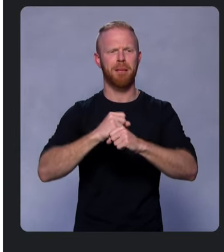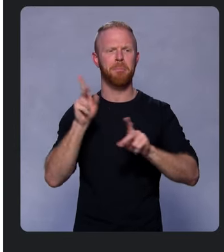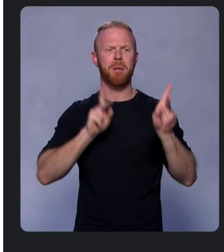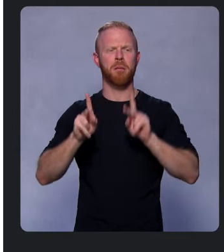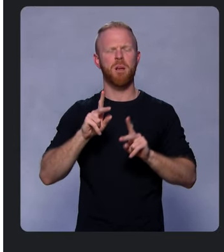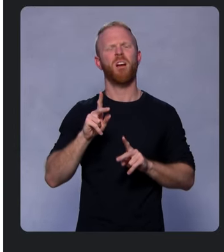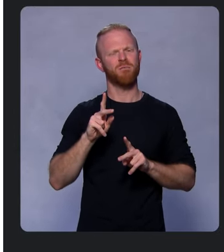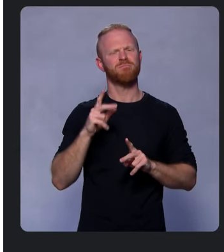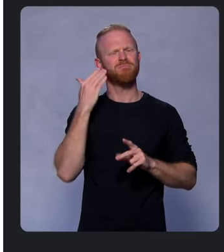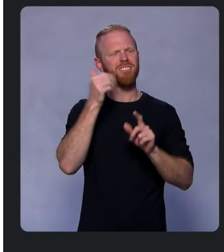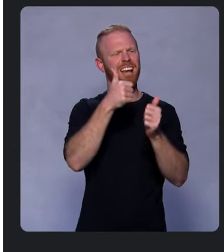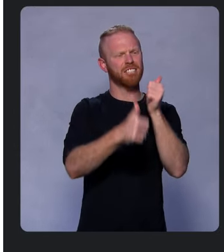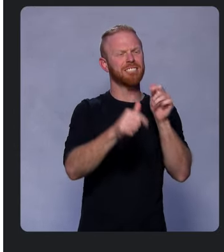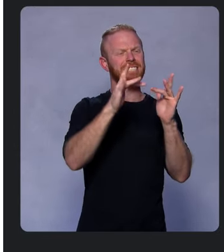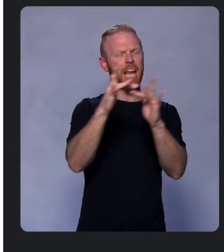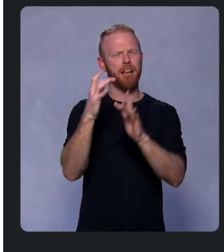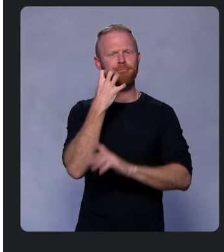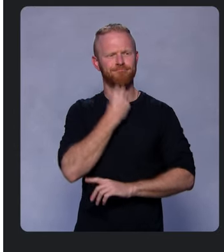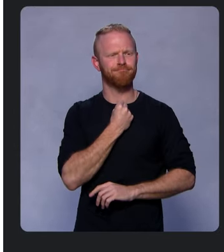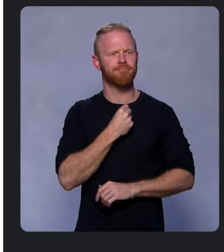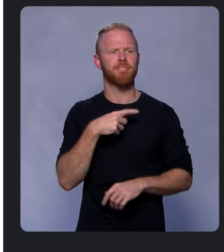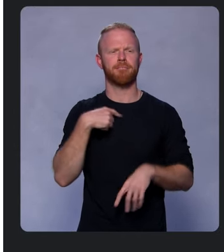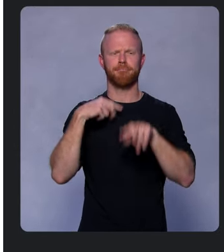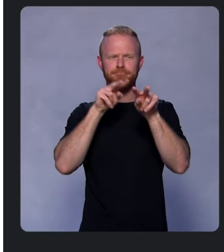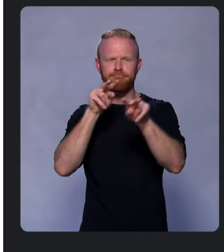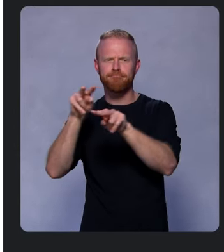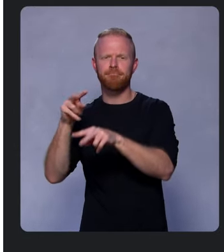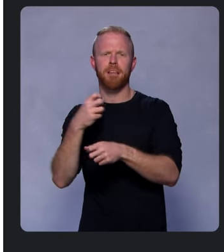So we’ve been working to better highlight Progressive Web Apps in the browser